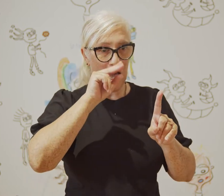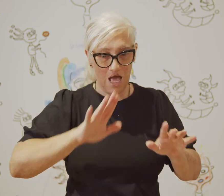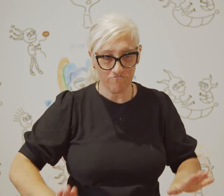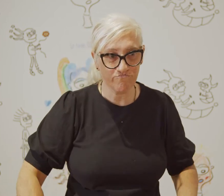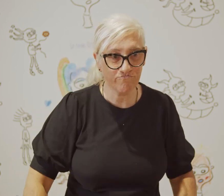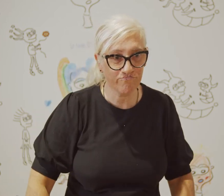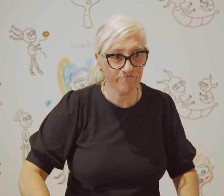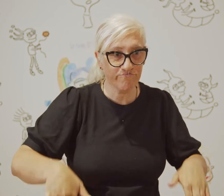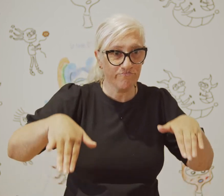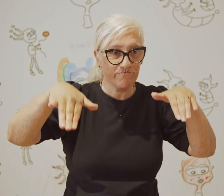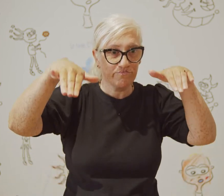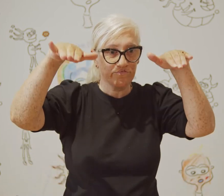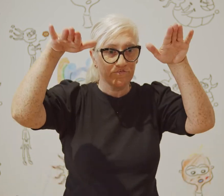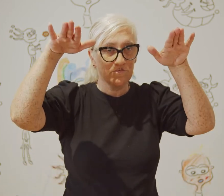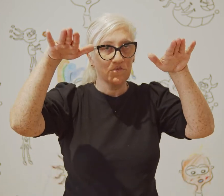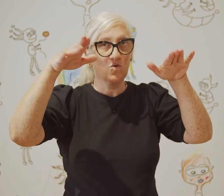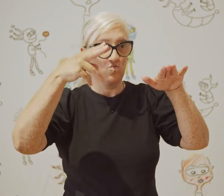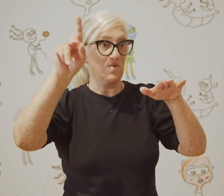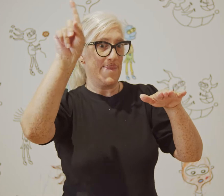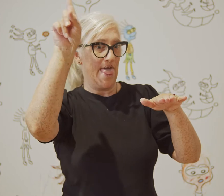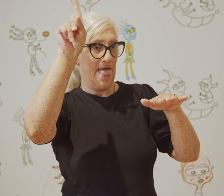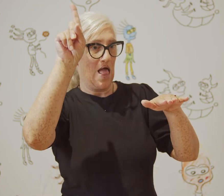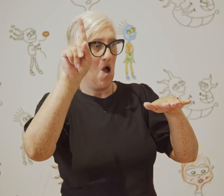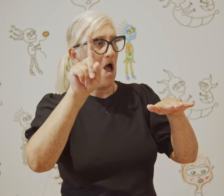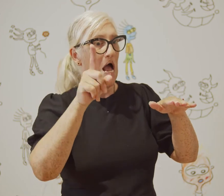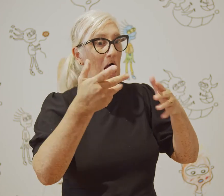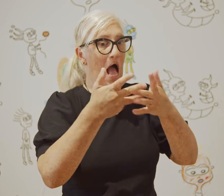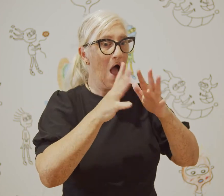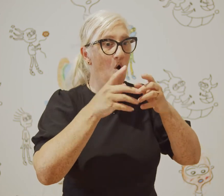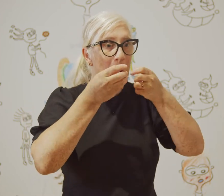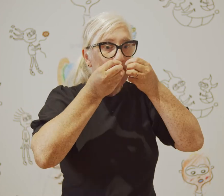From growing up until now, it's always affected me,